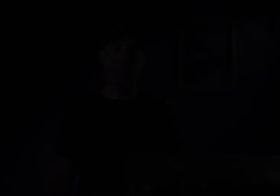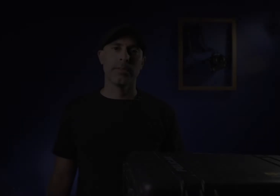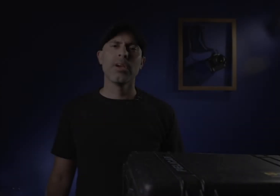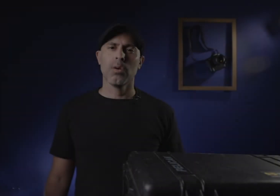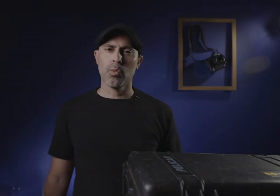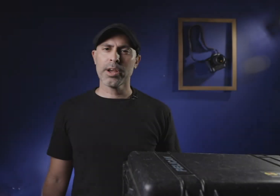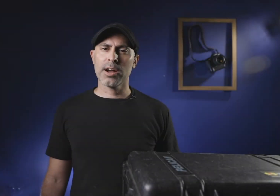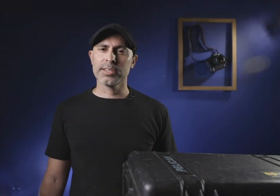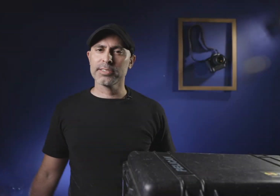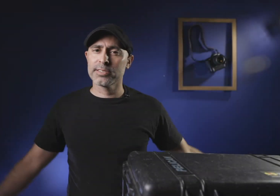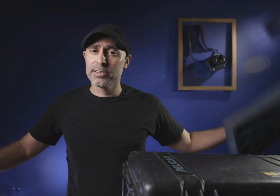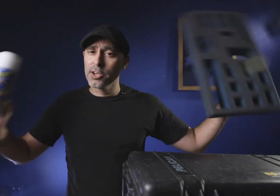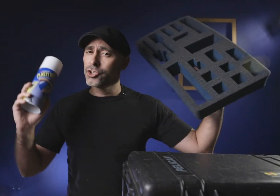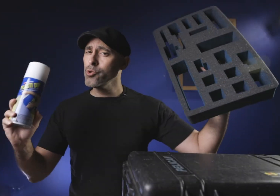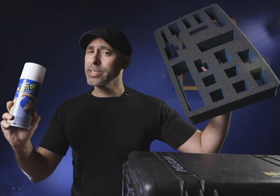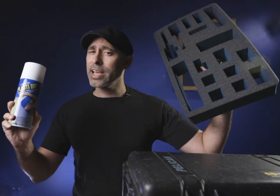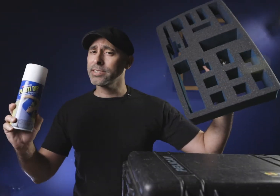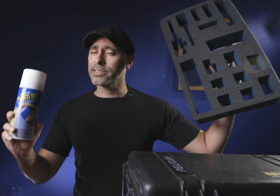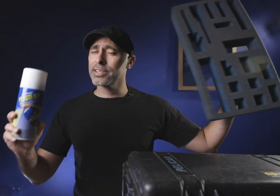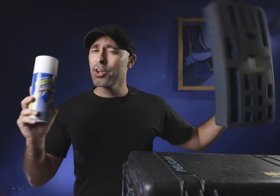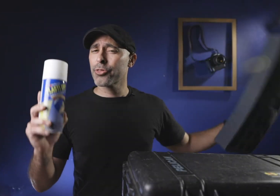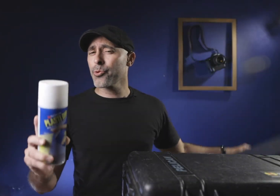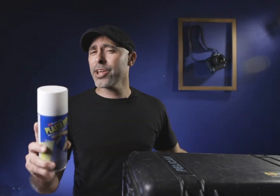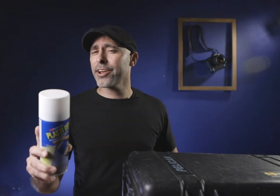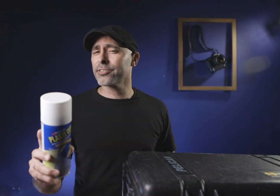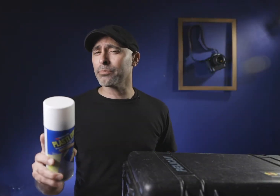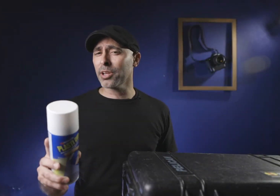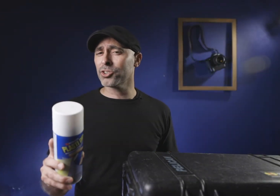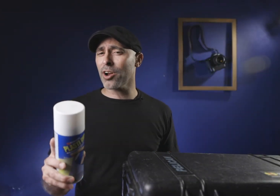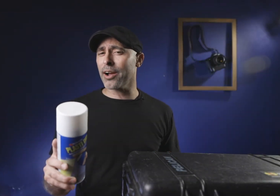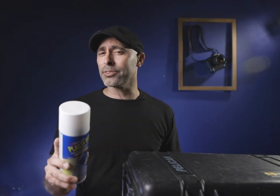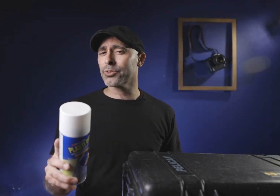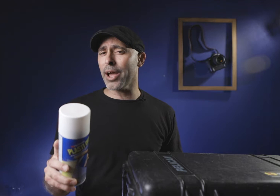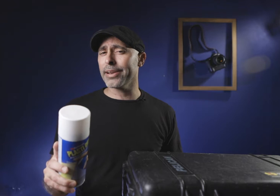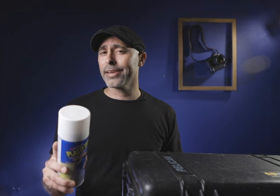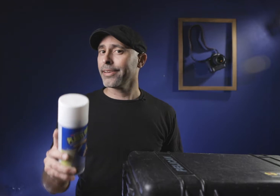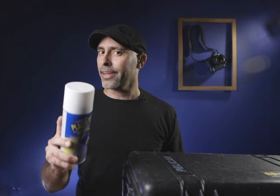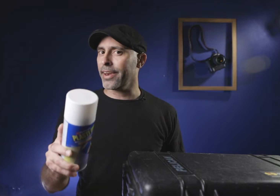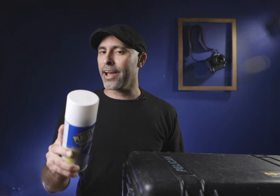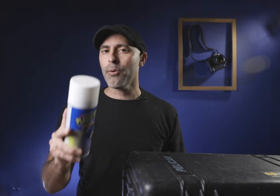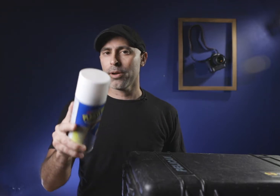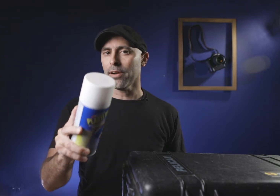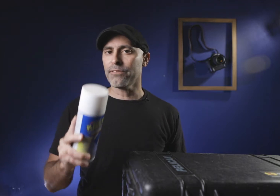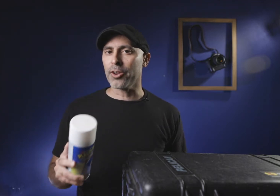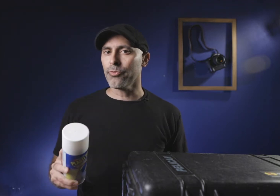One contest two contestants three years of blood trial and sweat and now a final